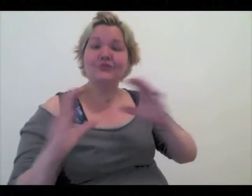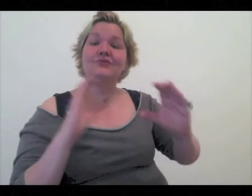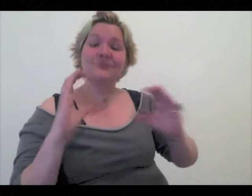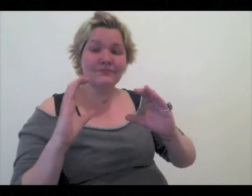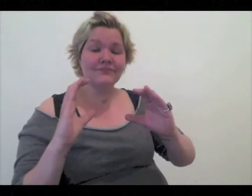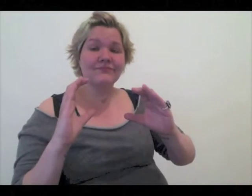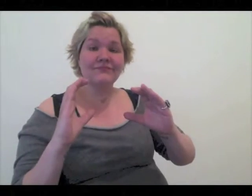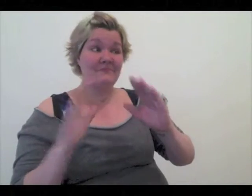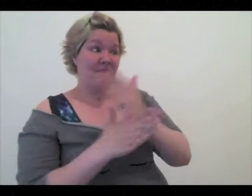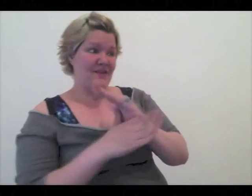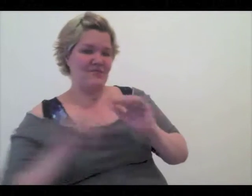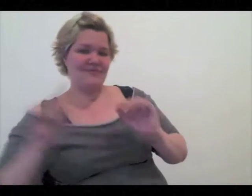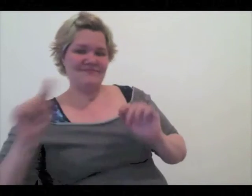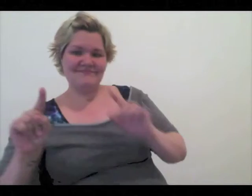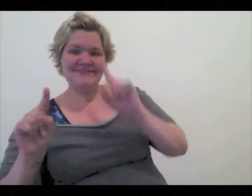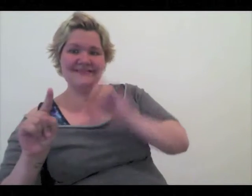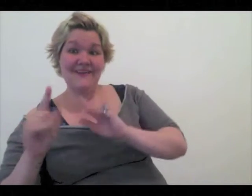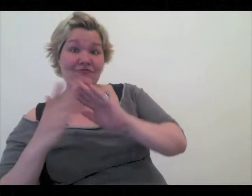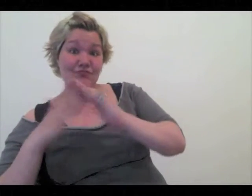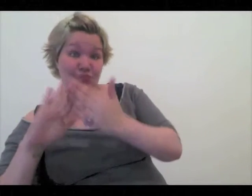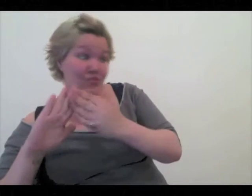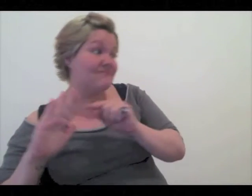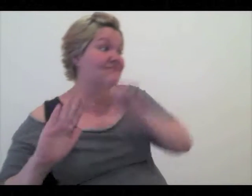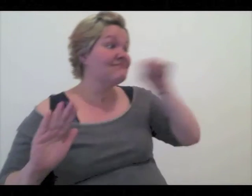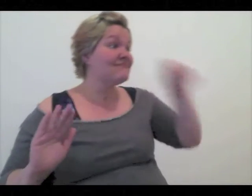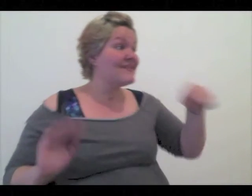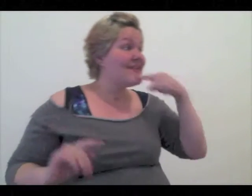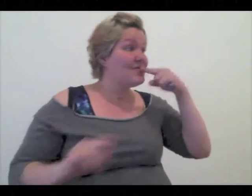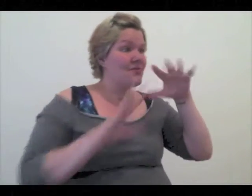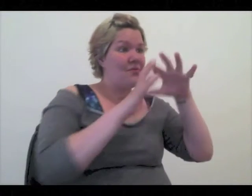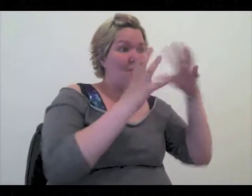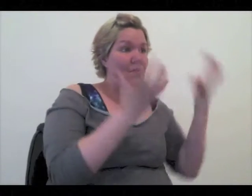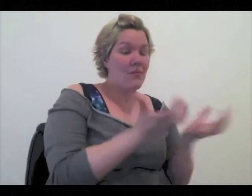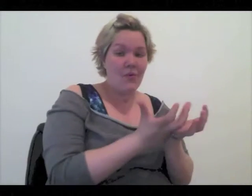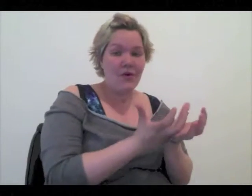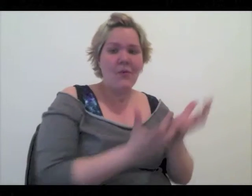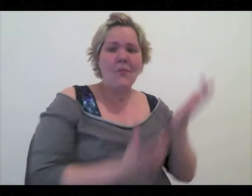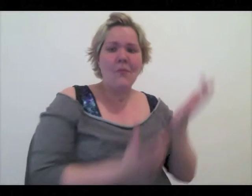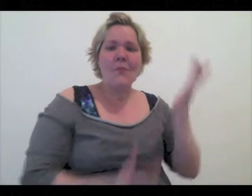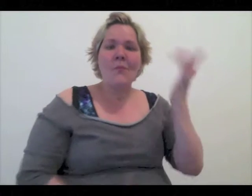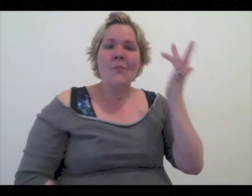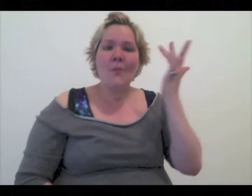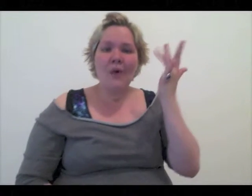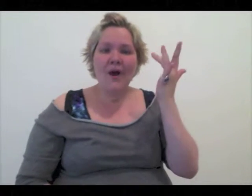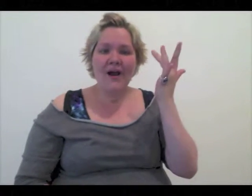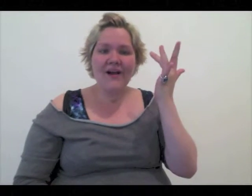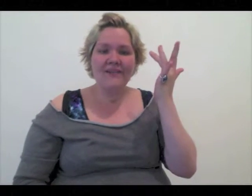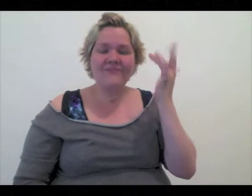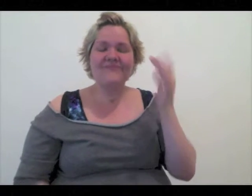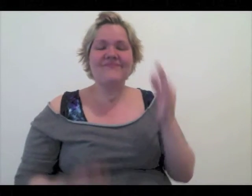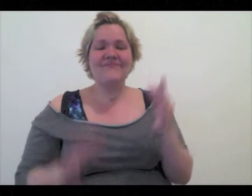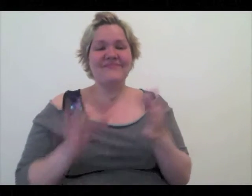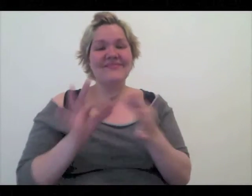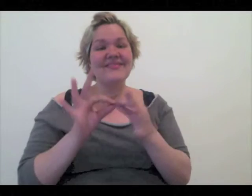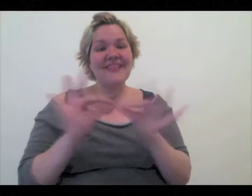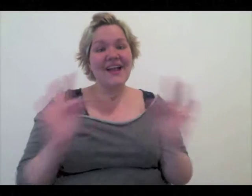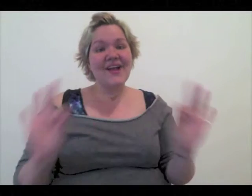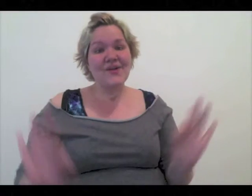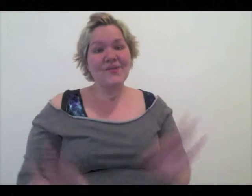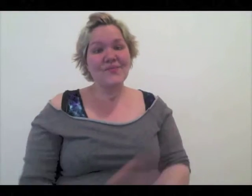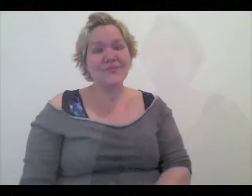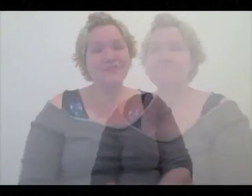between the Deaf community and the Hearing world because of language.